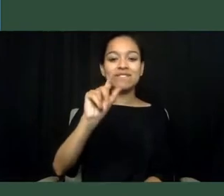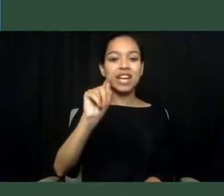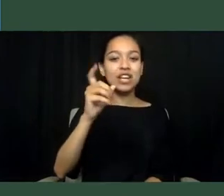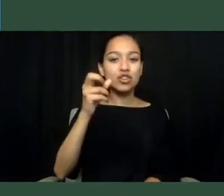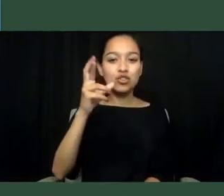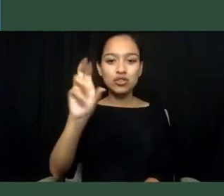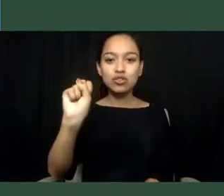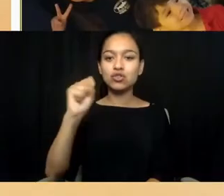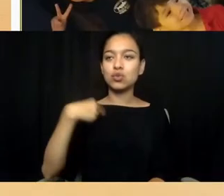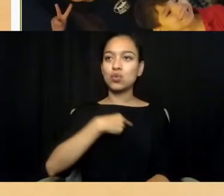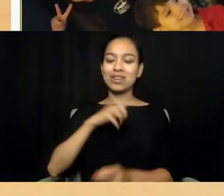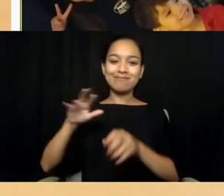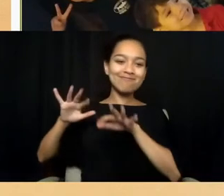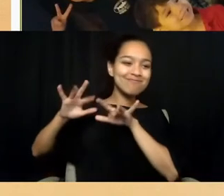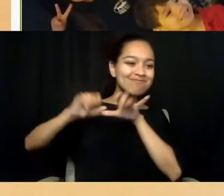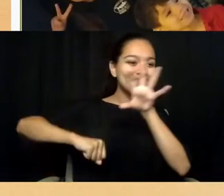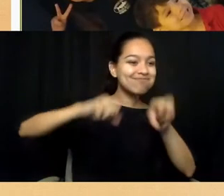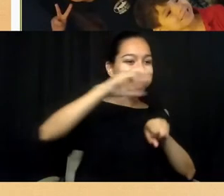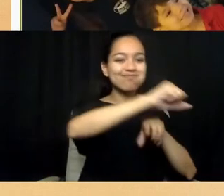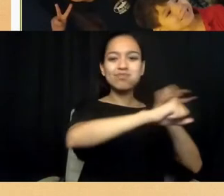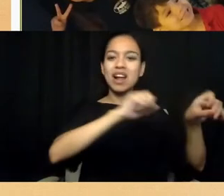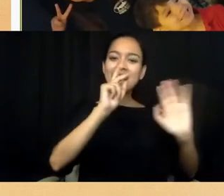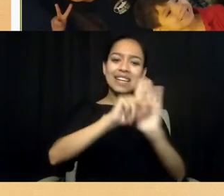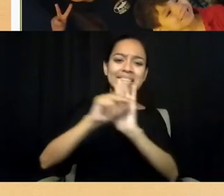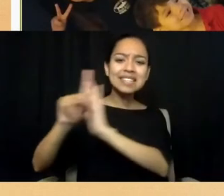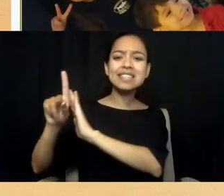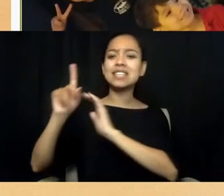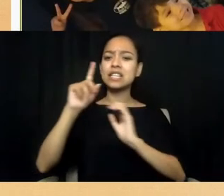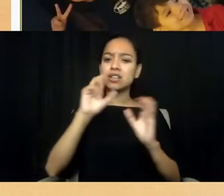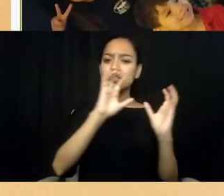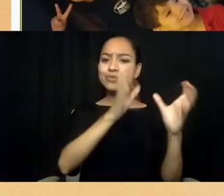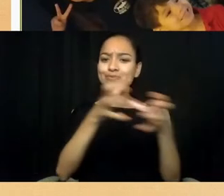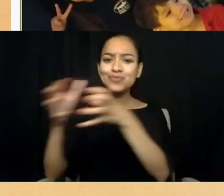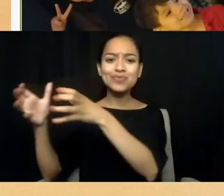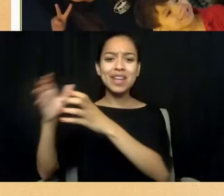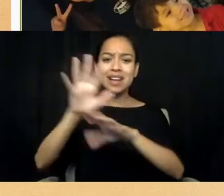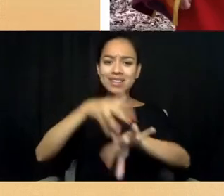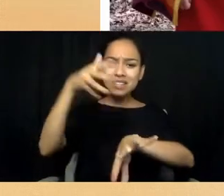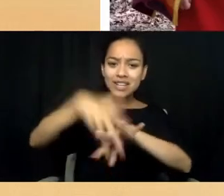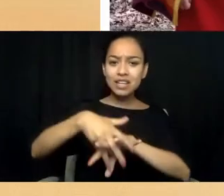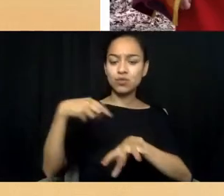killing every Native American we could and making treaties with the rest.